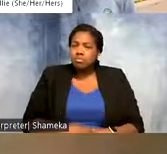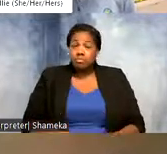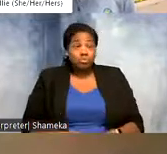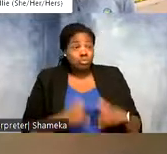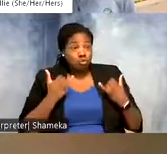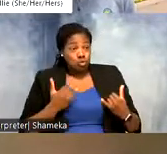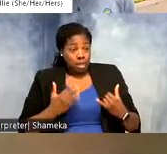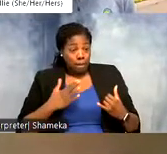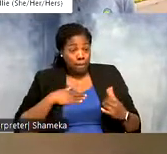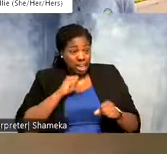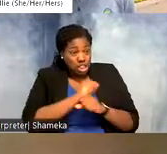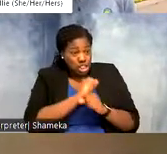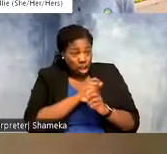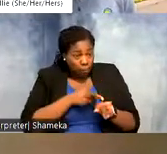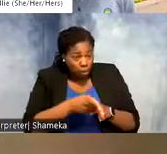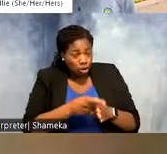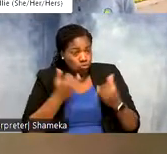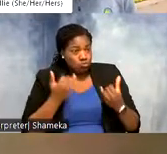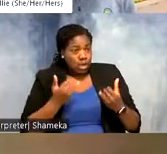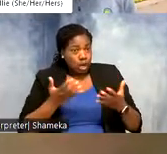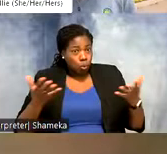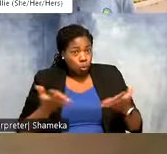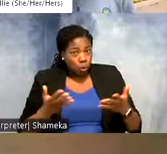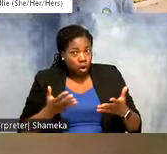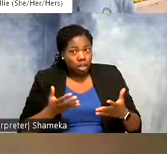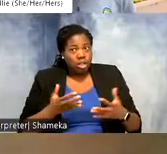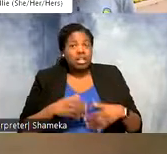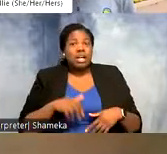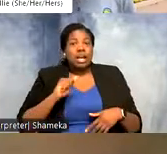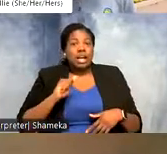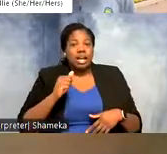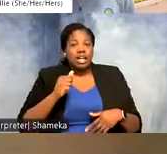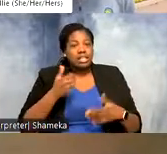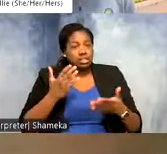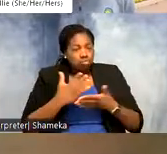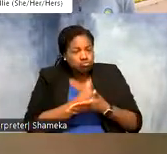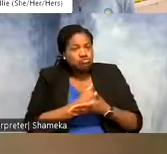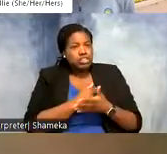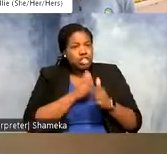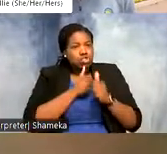my job at this point in time is to aggregate tracking data from shorebirds that has been